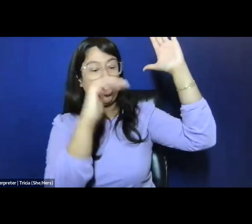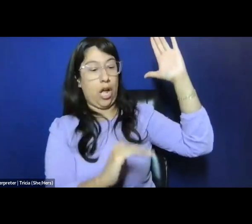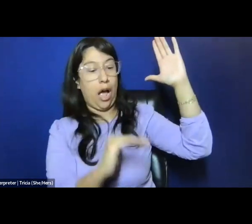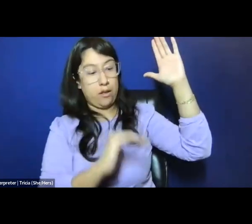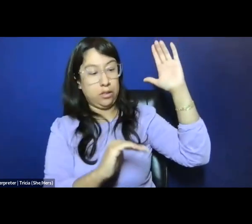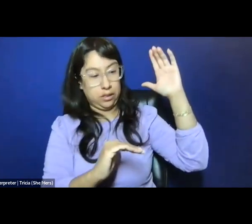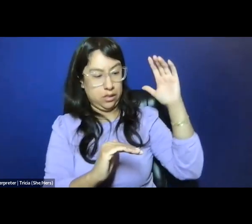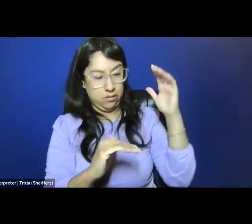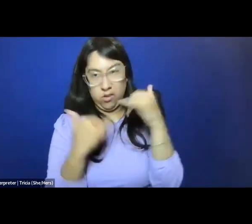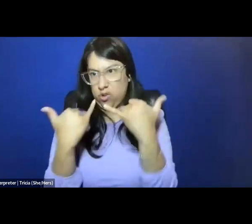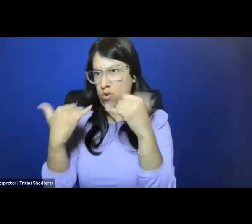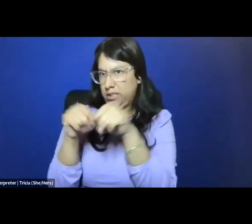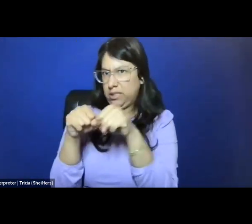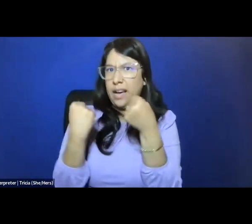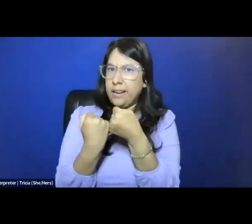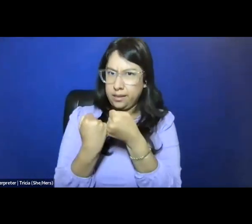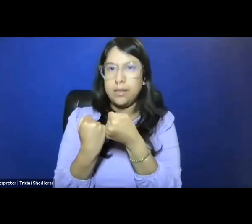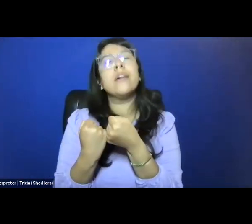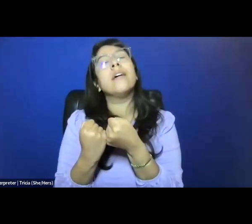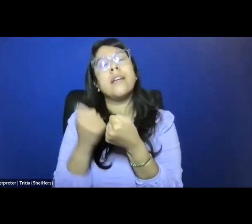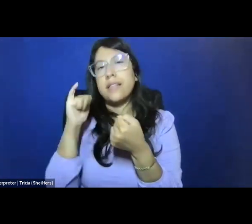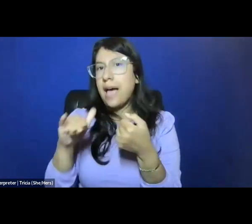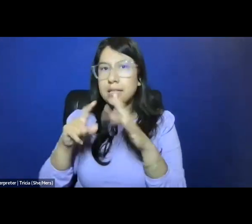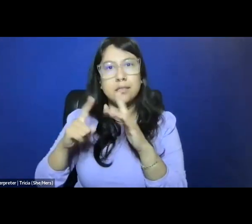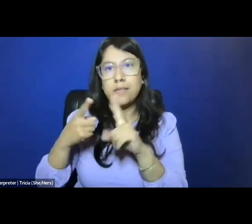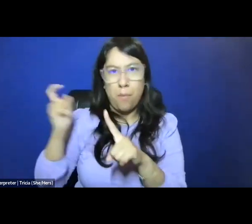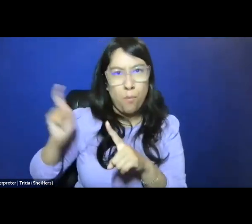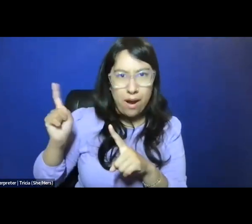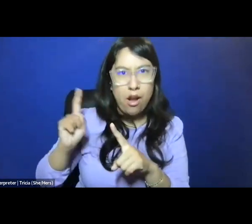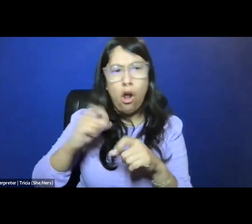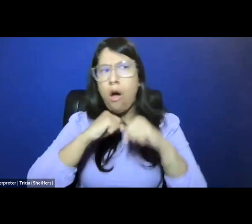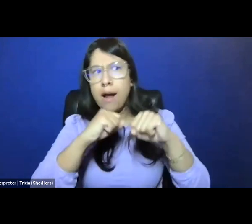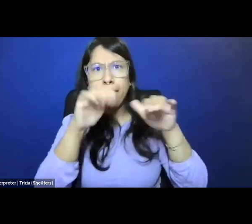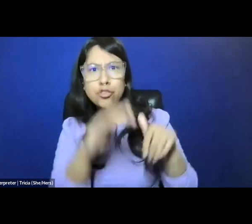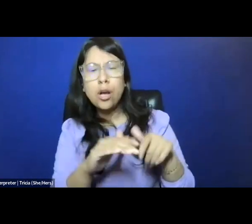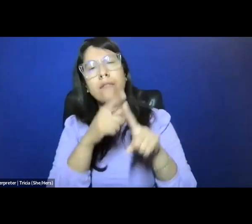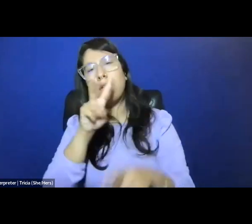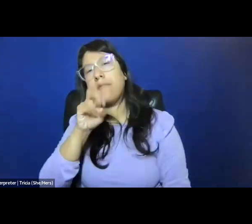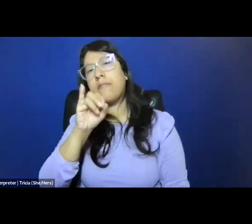which in its modern form, actually, is also a product of the Victorian era, really travels with the figure